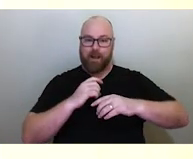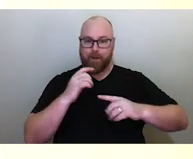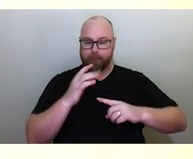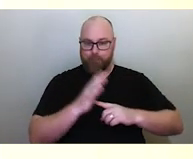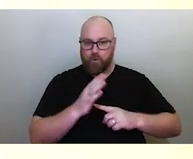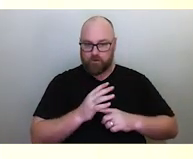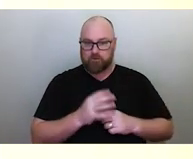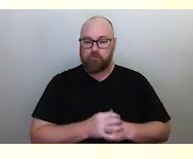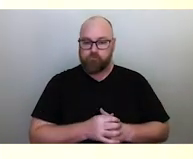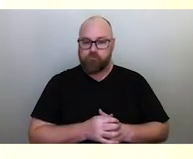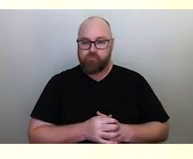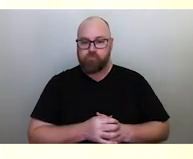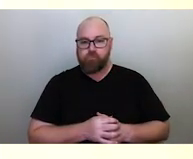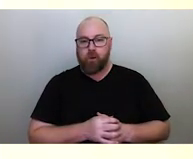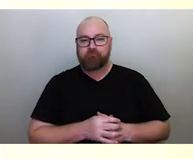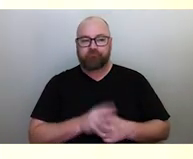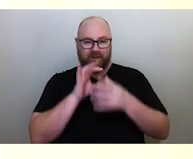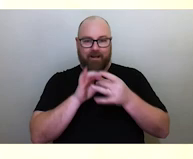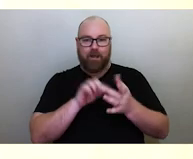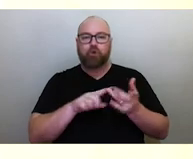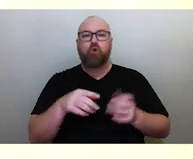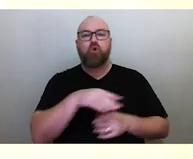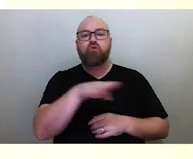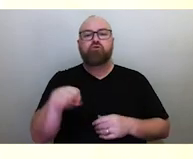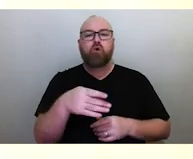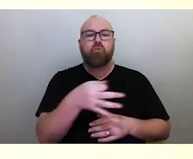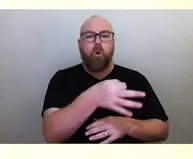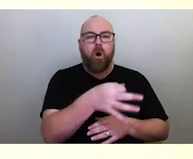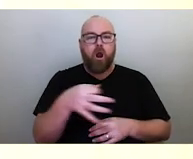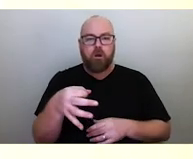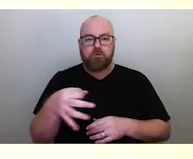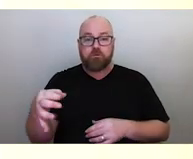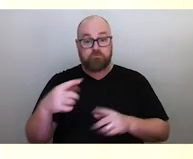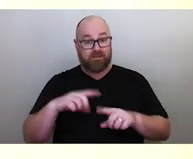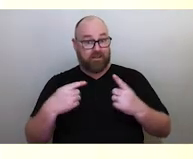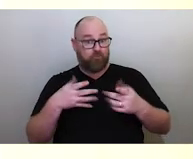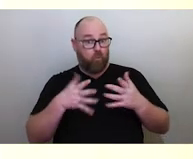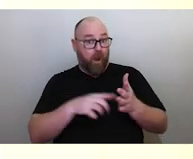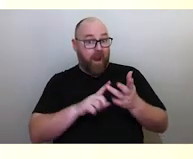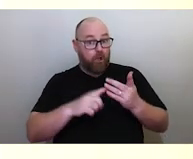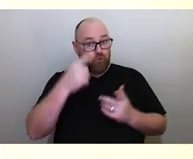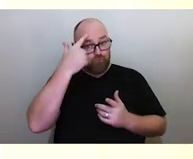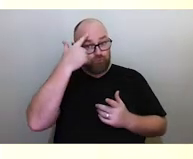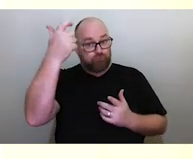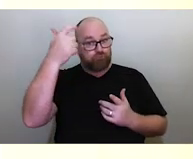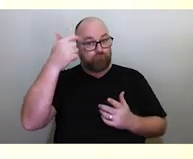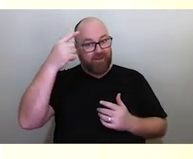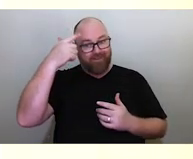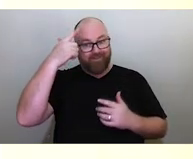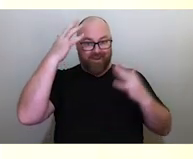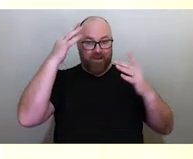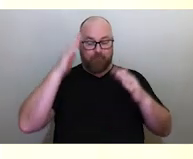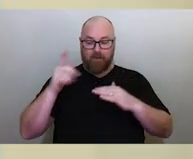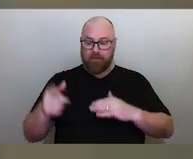or between these islands throughout the year. It's a different way of conceptualising it and helps us to understand the complexity of this knowledge.